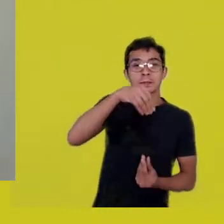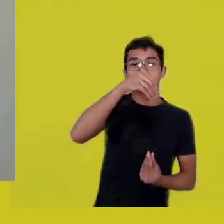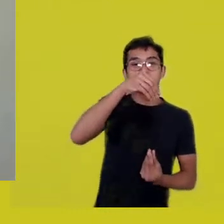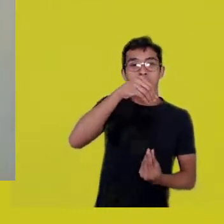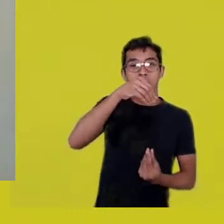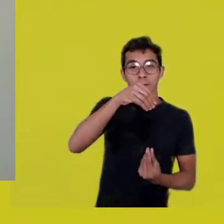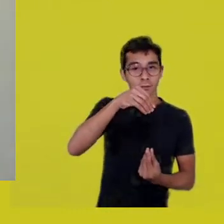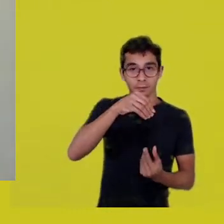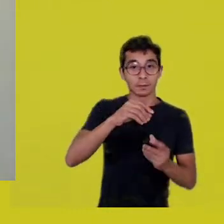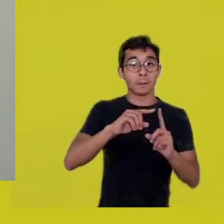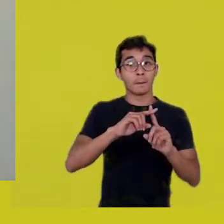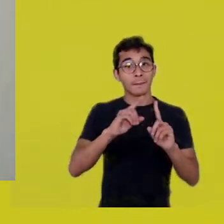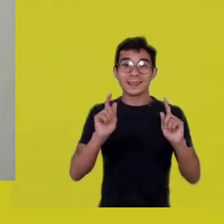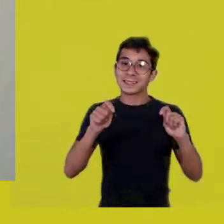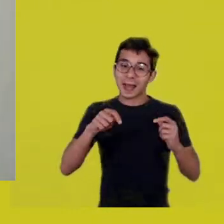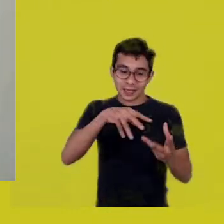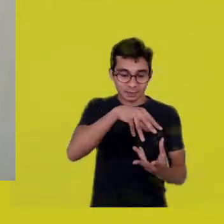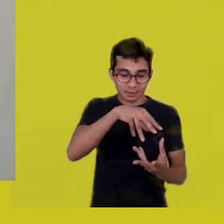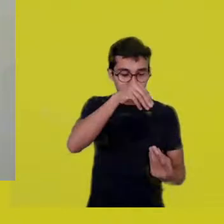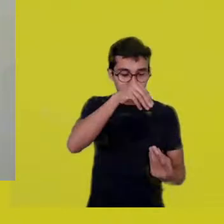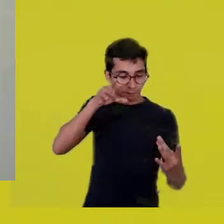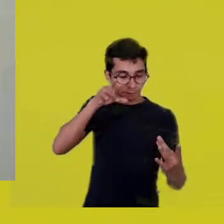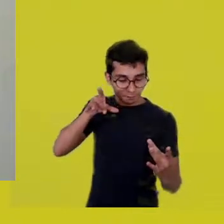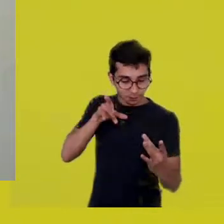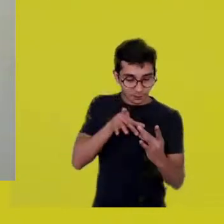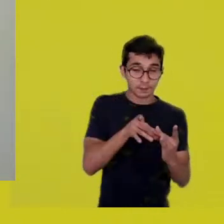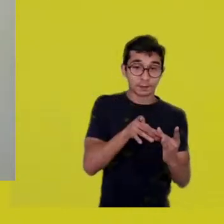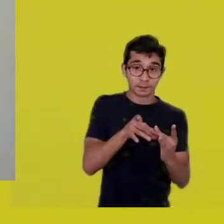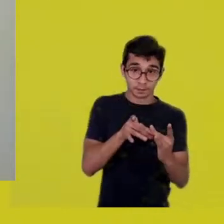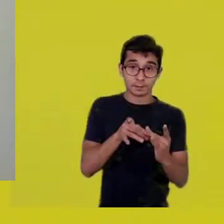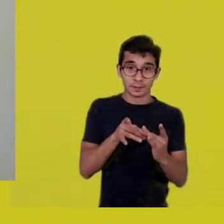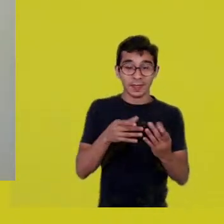So, it’s very common, in different cultures,